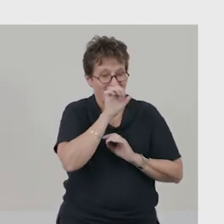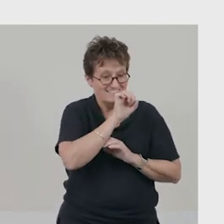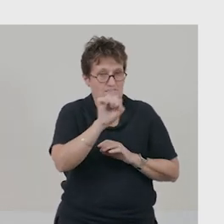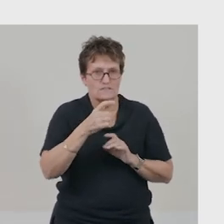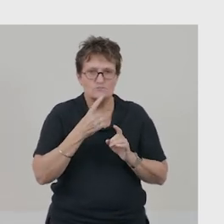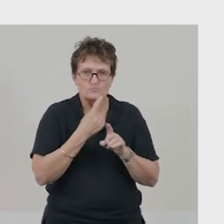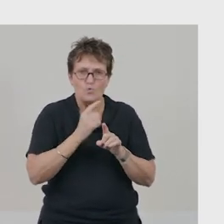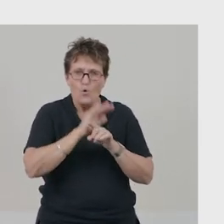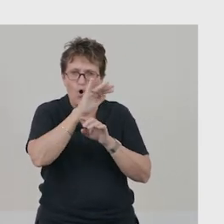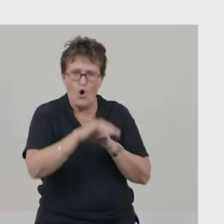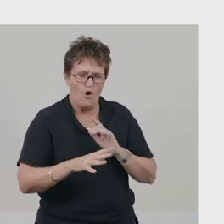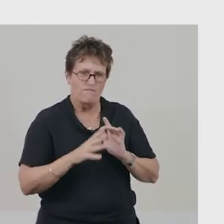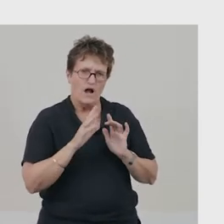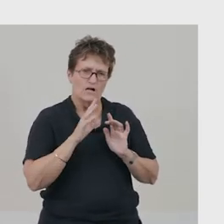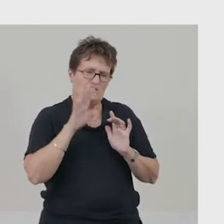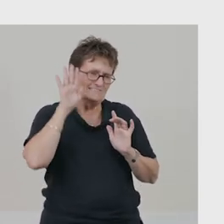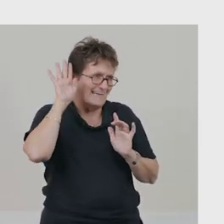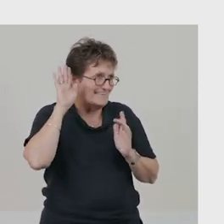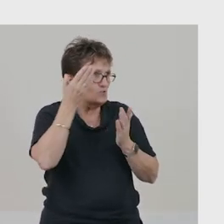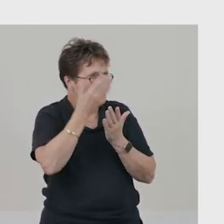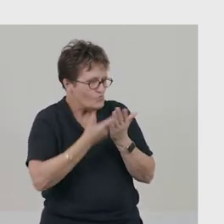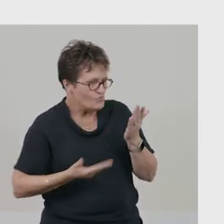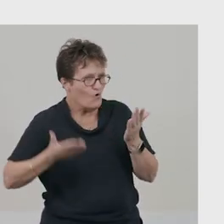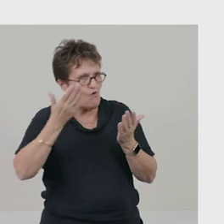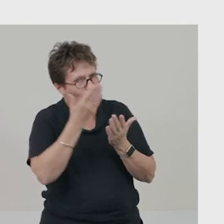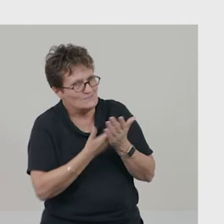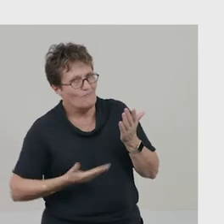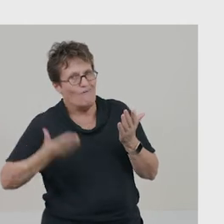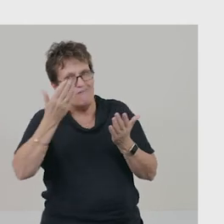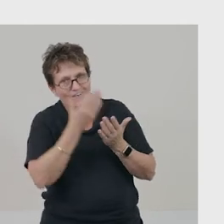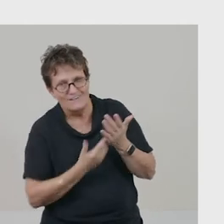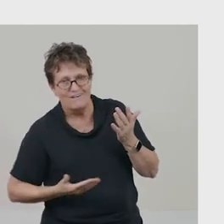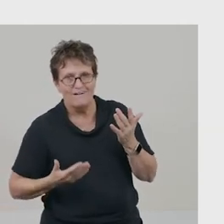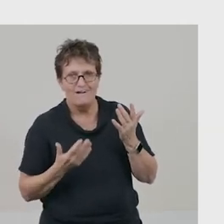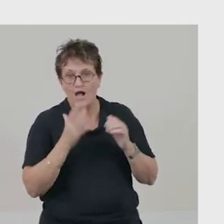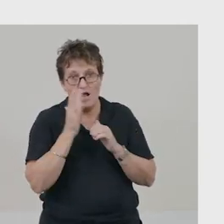"Oshi never tired of listening to the elders tell the story of the magical cauldron."